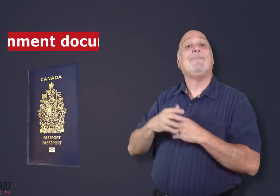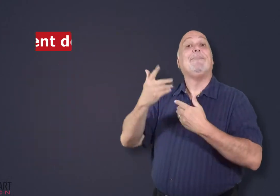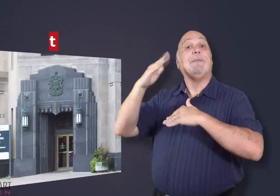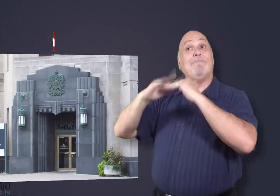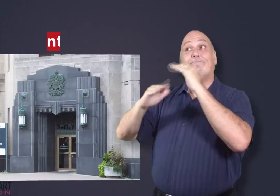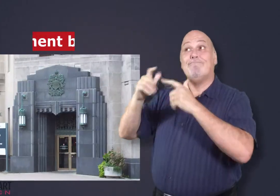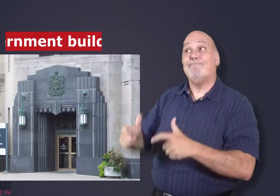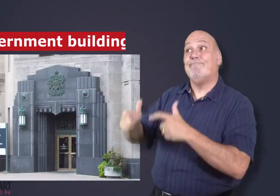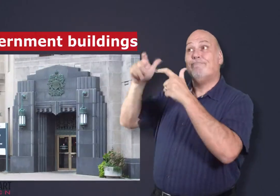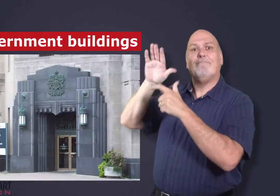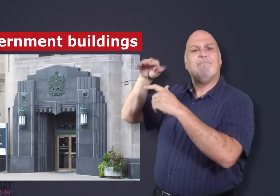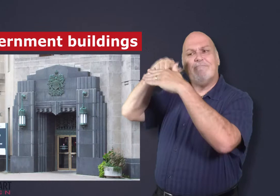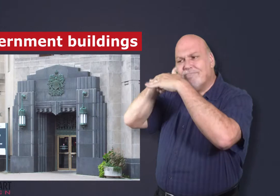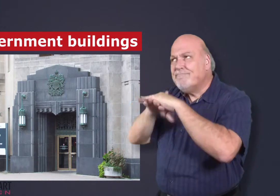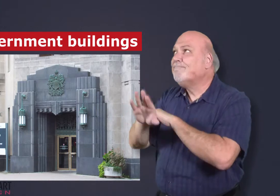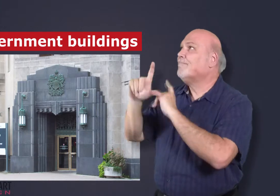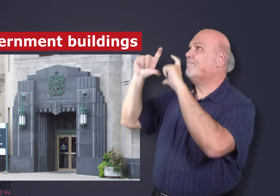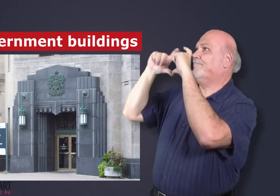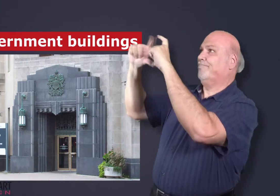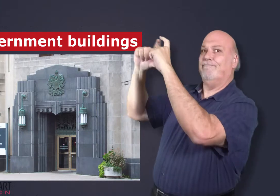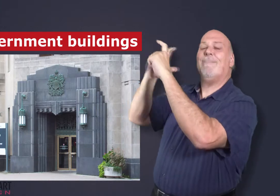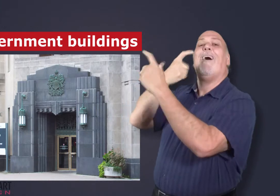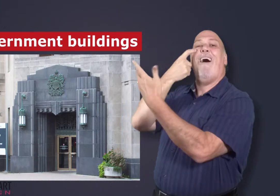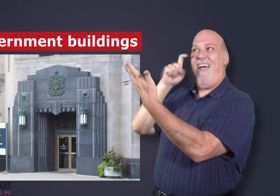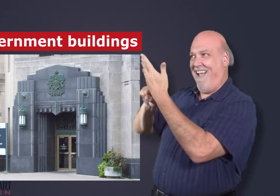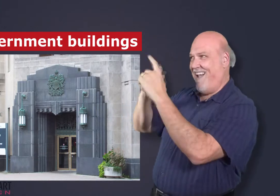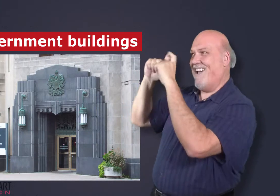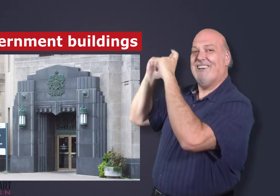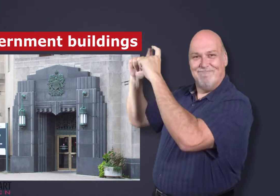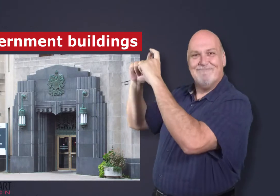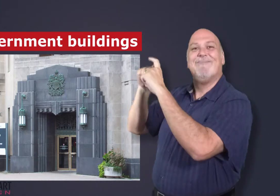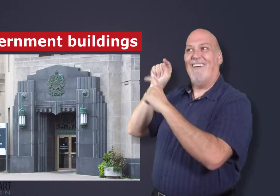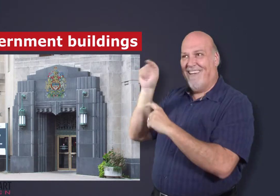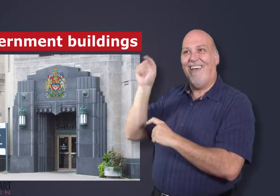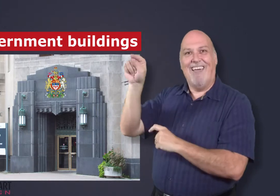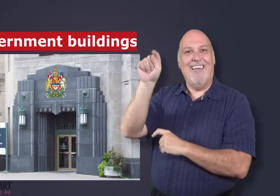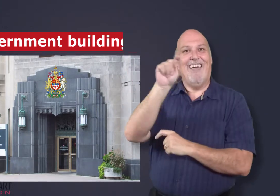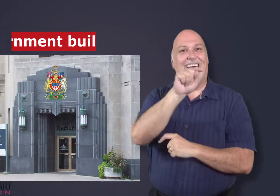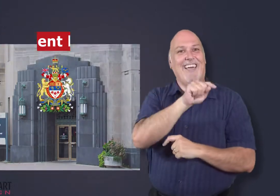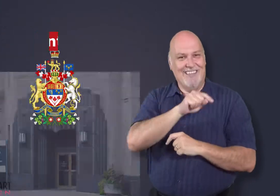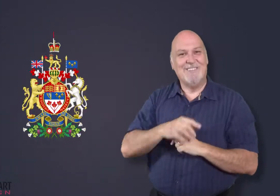and on government buildings.